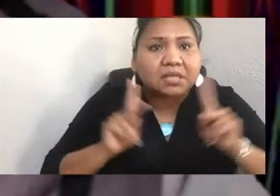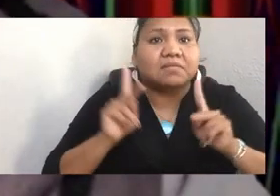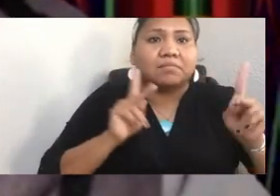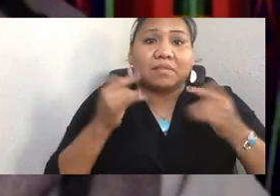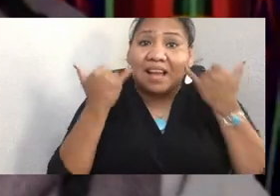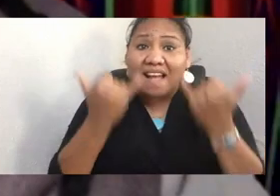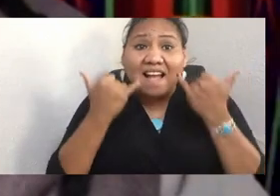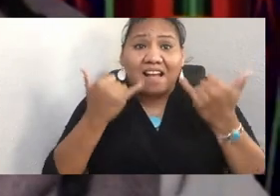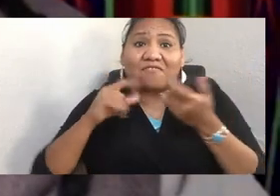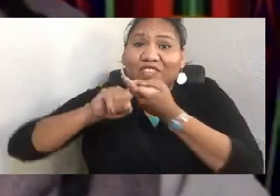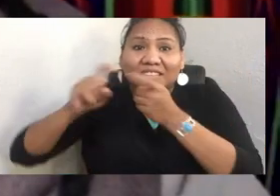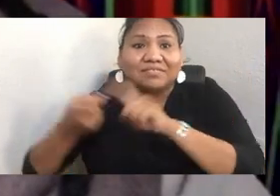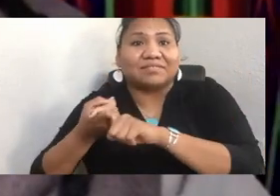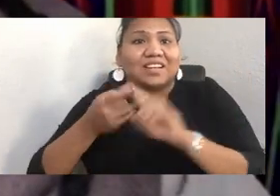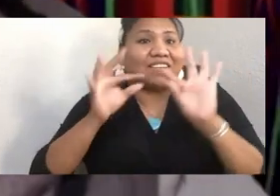and relatives, please welcome Matika Wilbur.